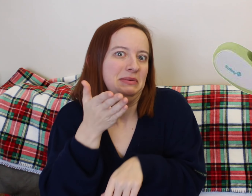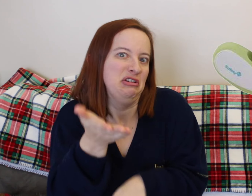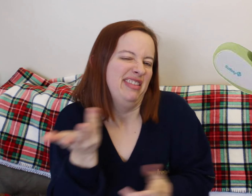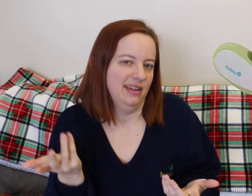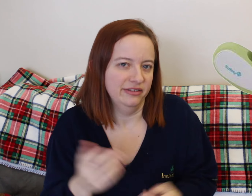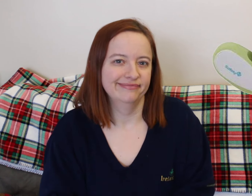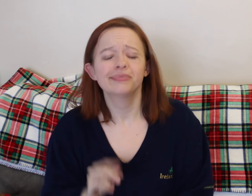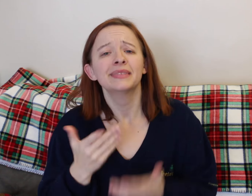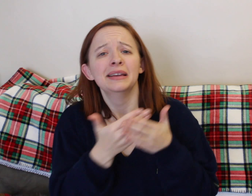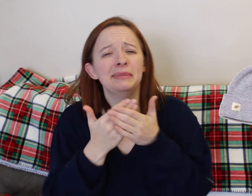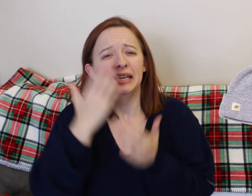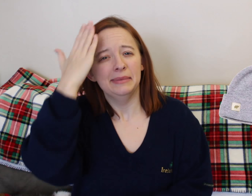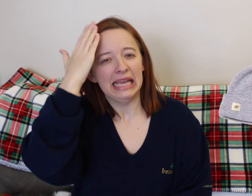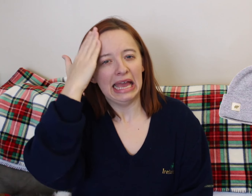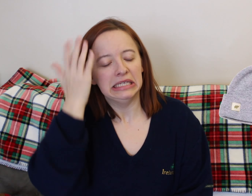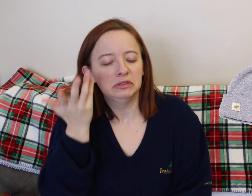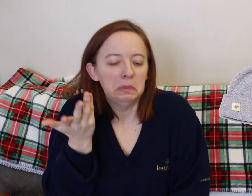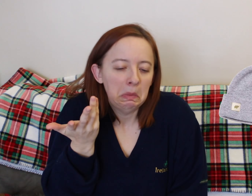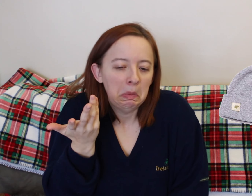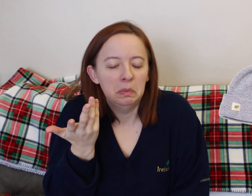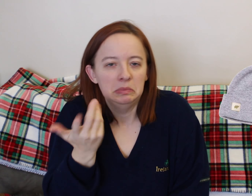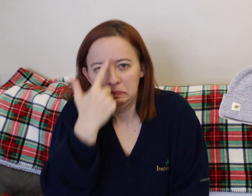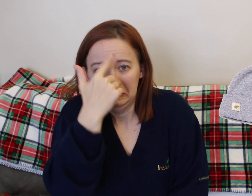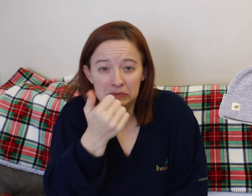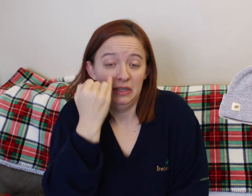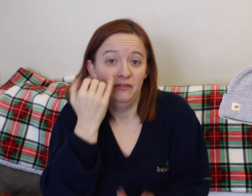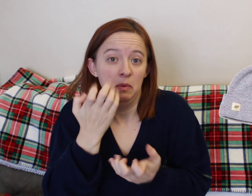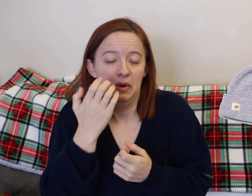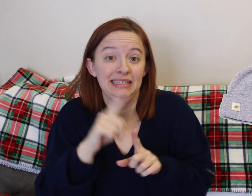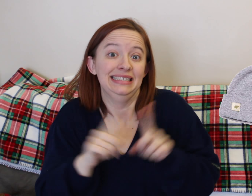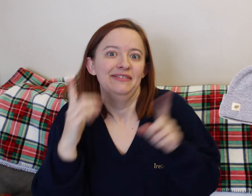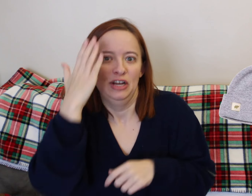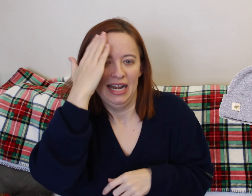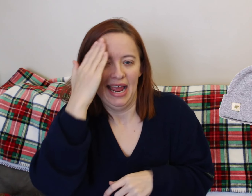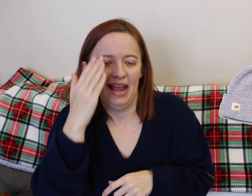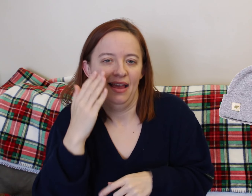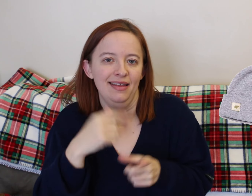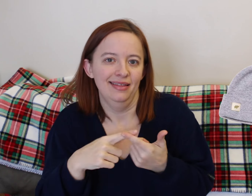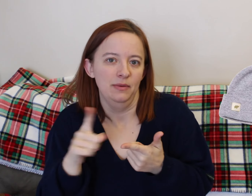have it. I think the hospital has if you need it. Again that's up to you.